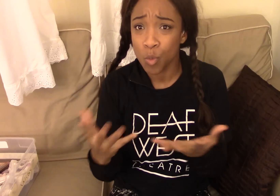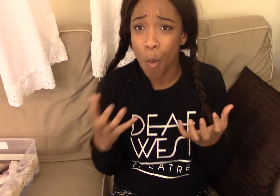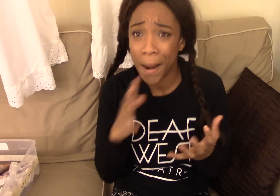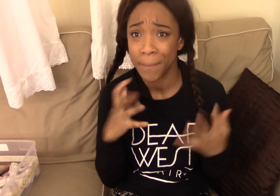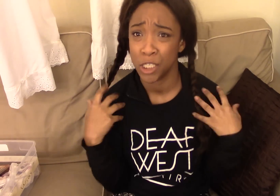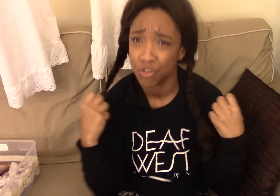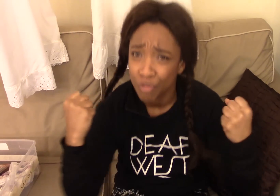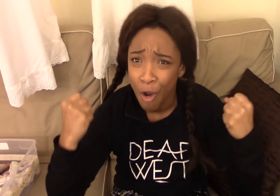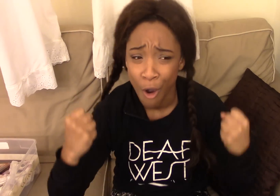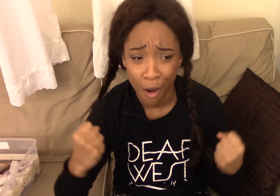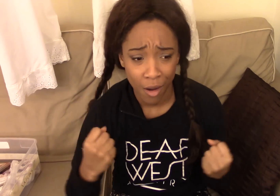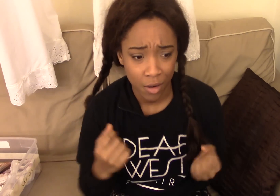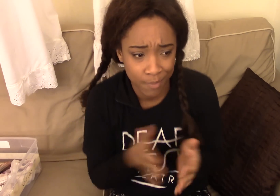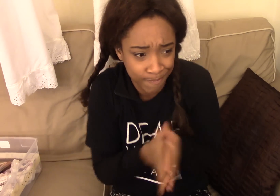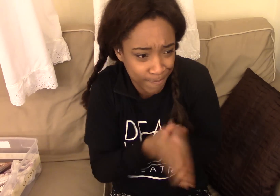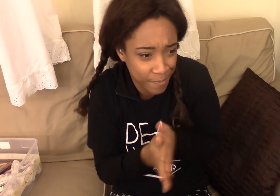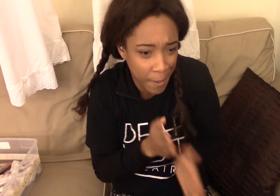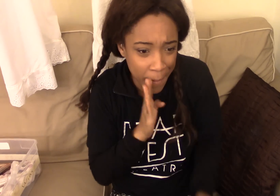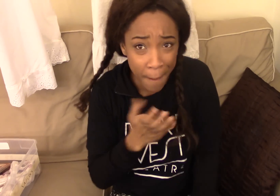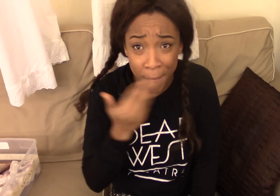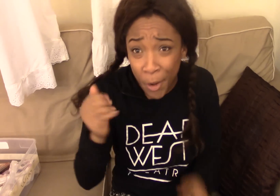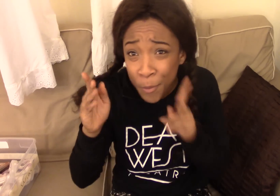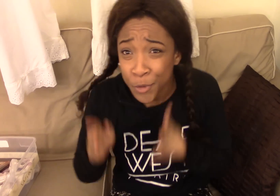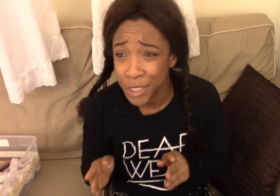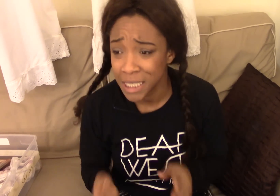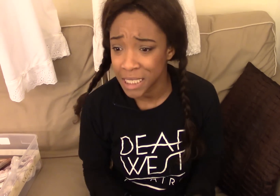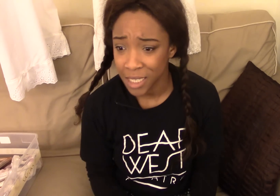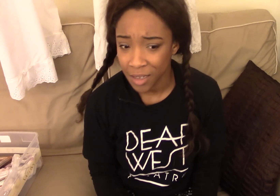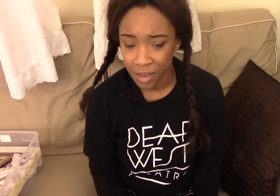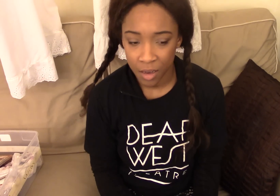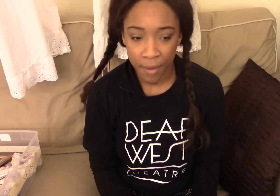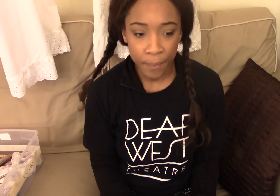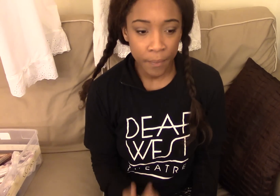inspire them to want to be strong, to become better people.